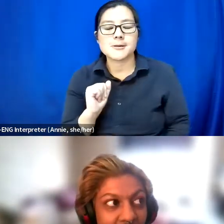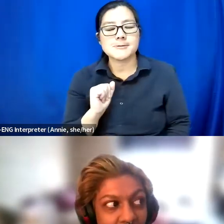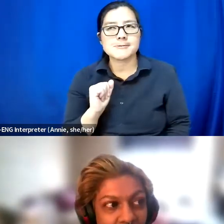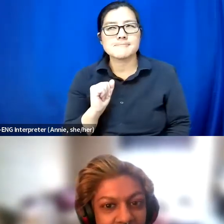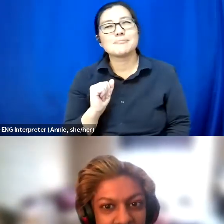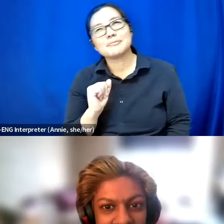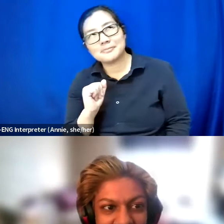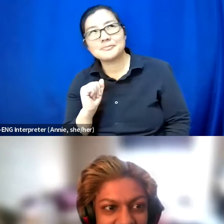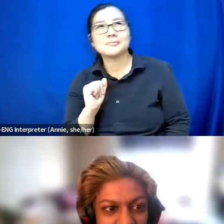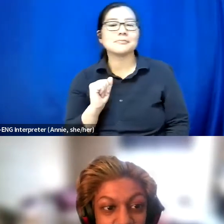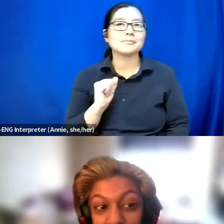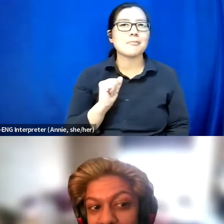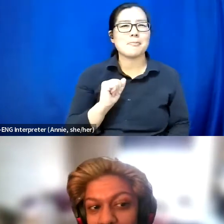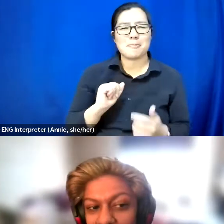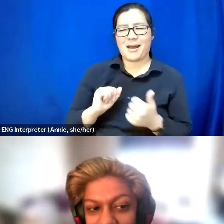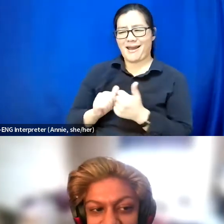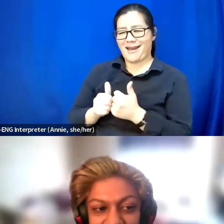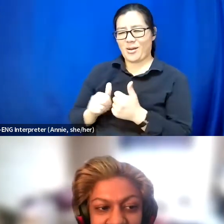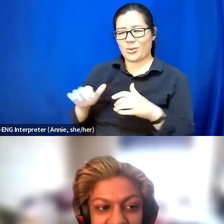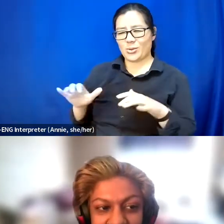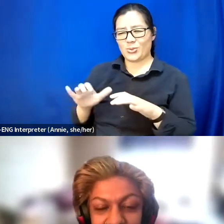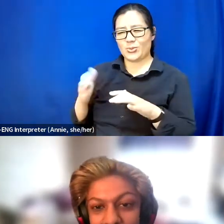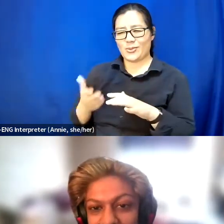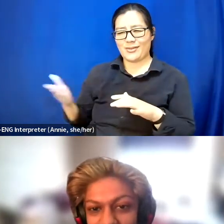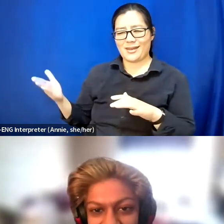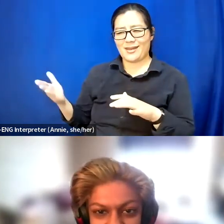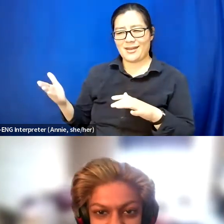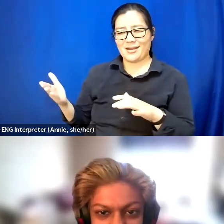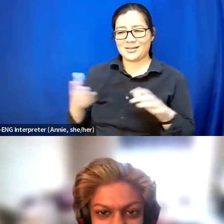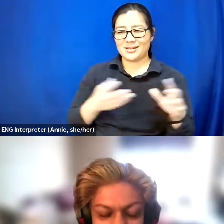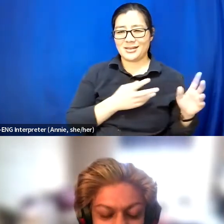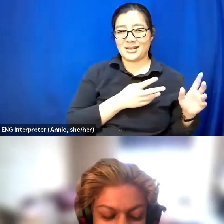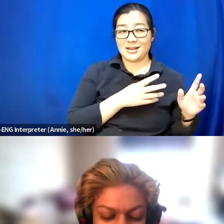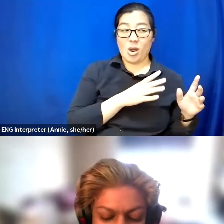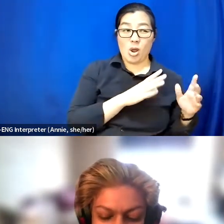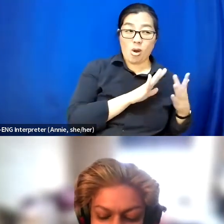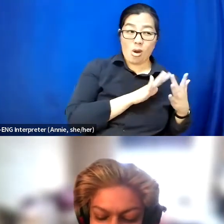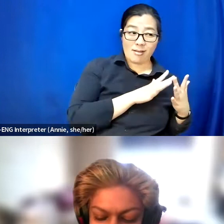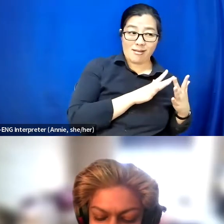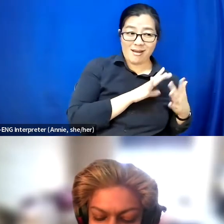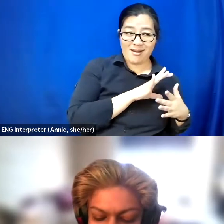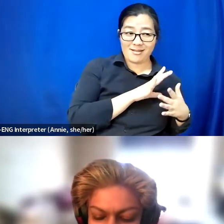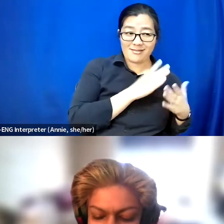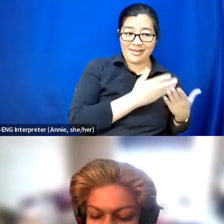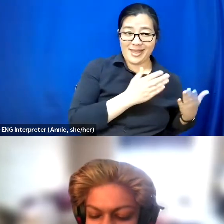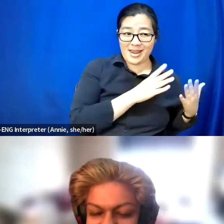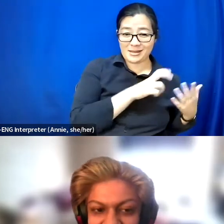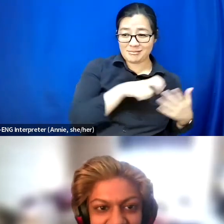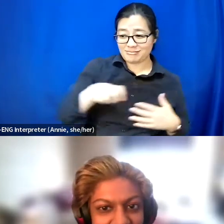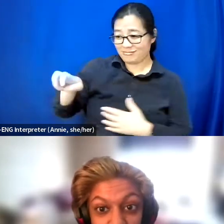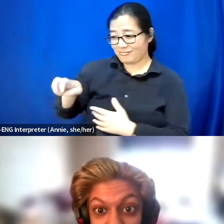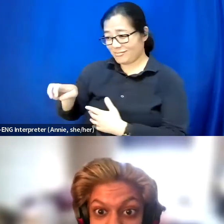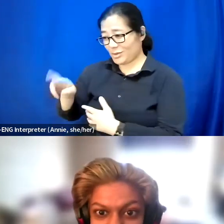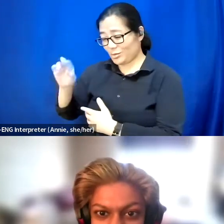How to do things pull from the online to IRL because of COVID.